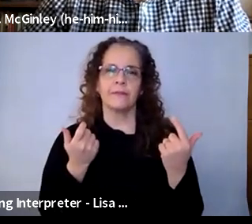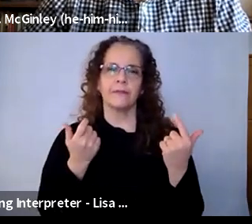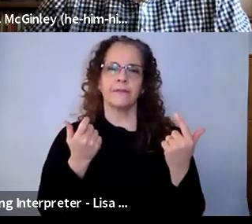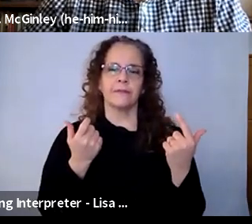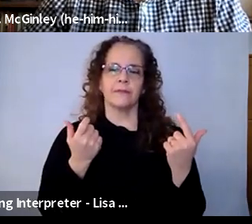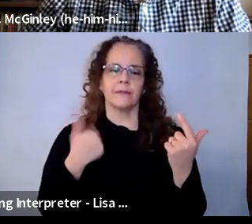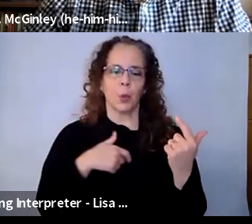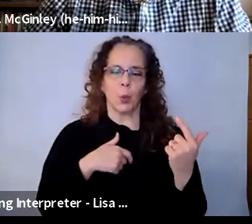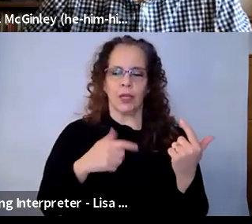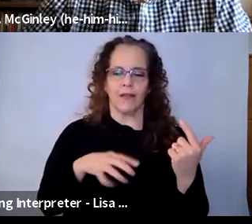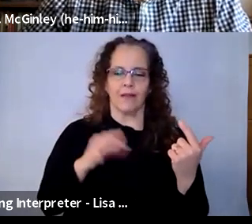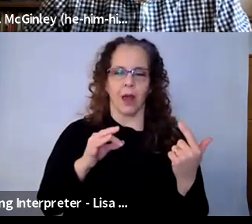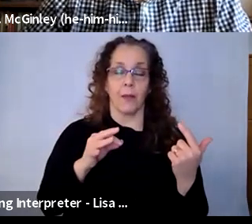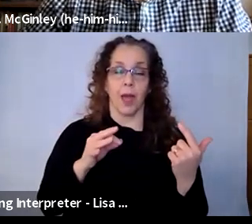social justice and racial equity.